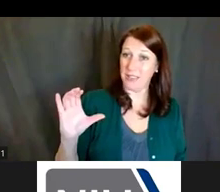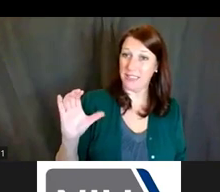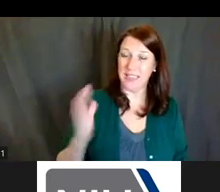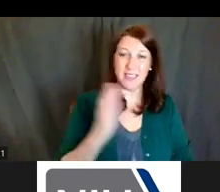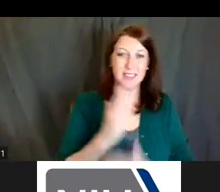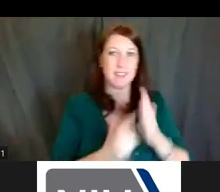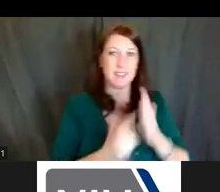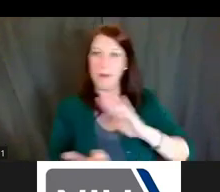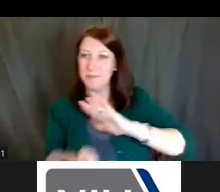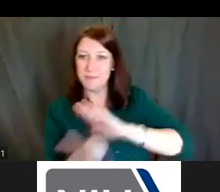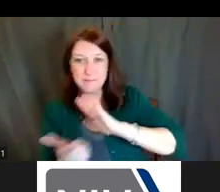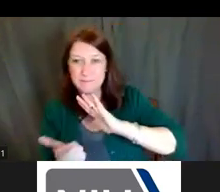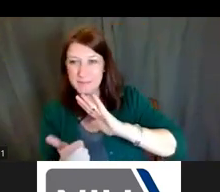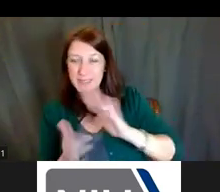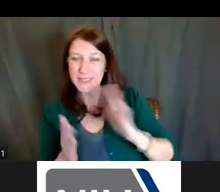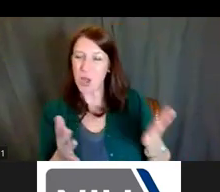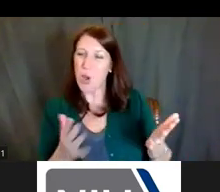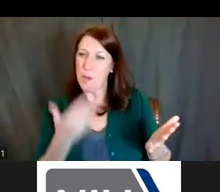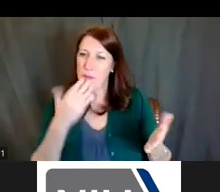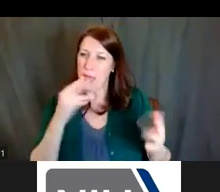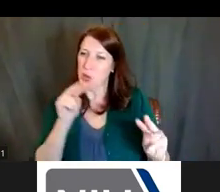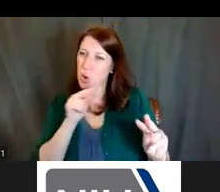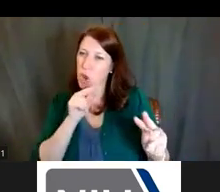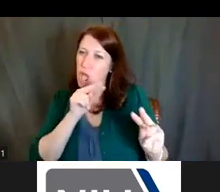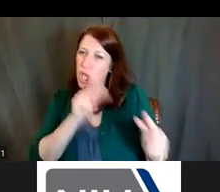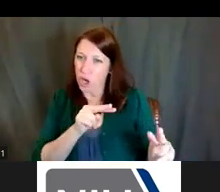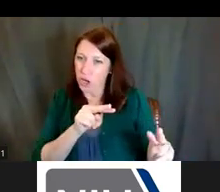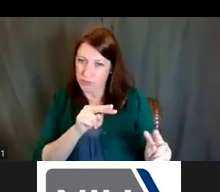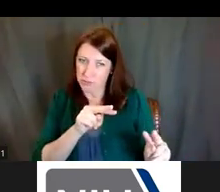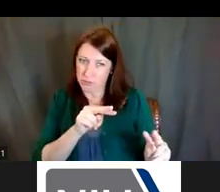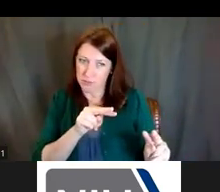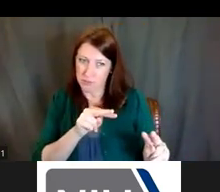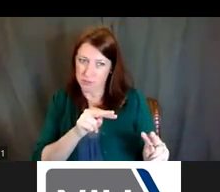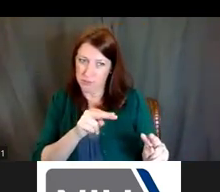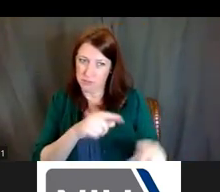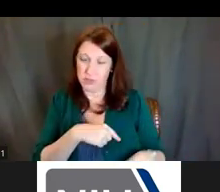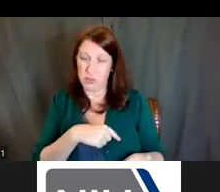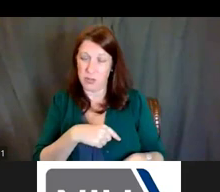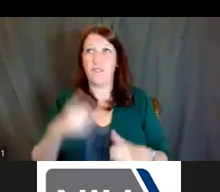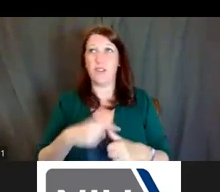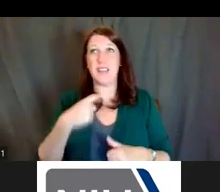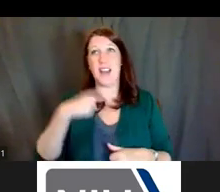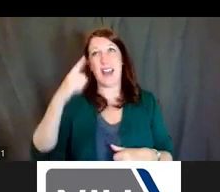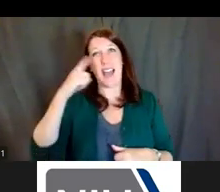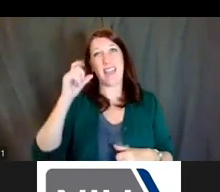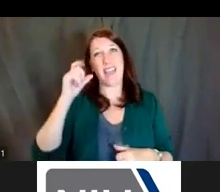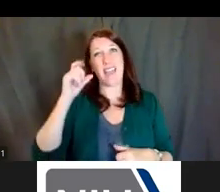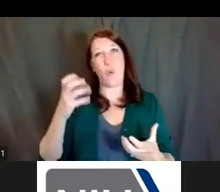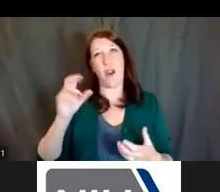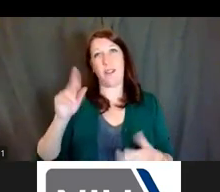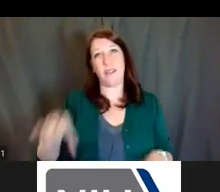So you really should -- I mean, start with, I think I want to do a K01, and then just reach out to the program officers.